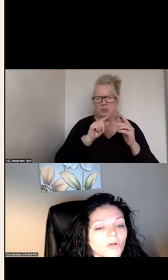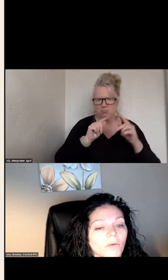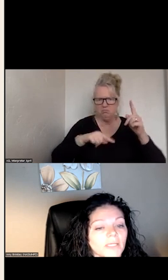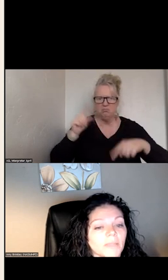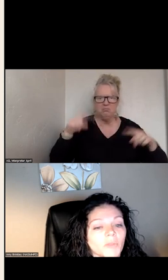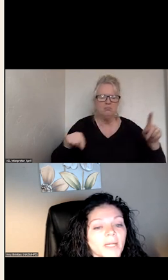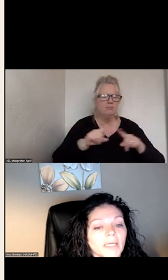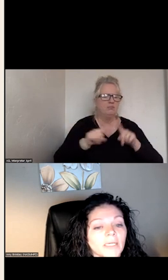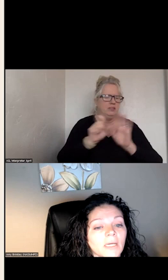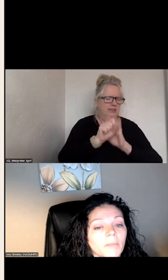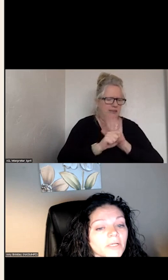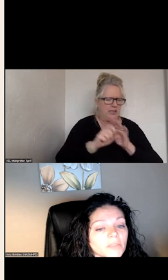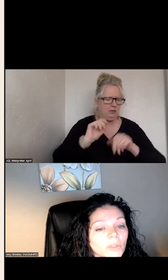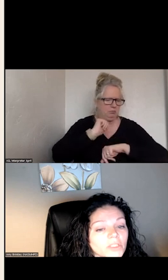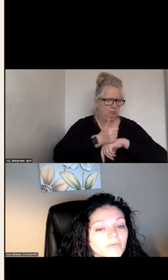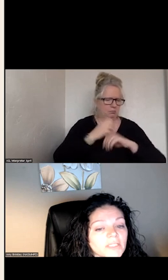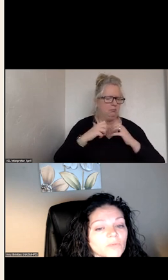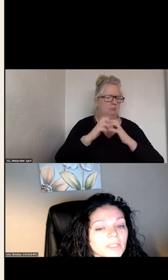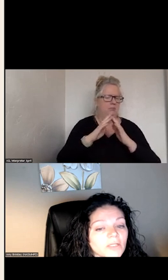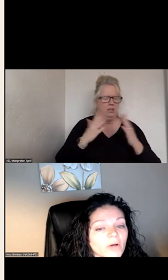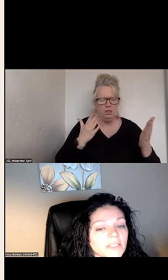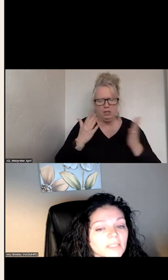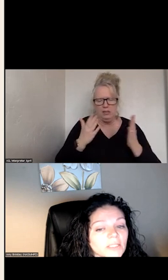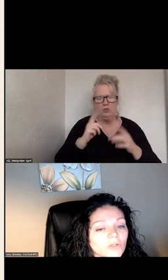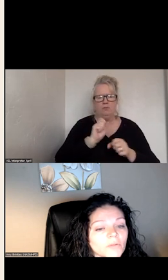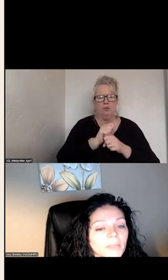ARE USING CRISIS SERVICES.